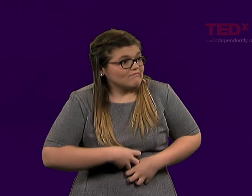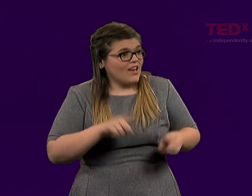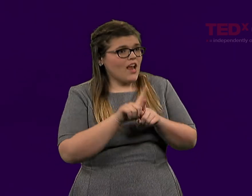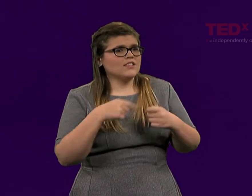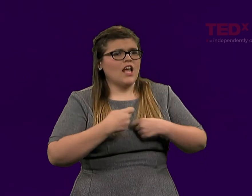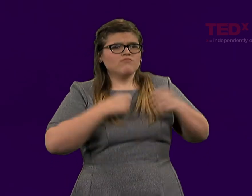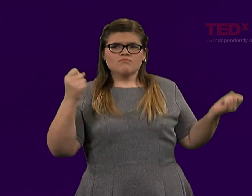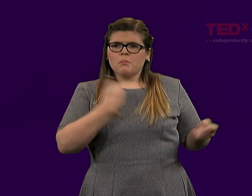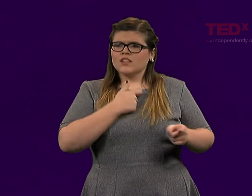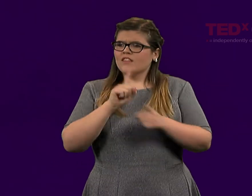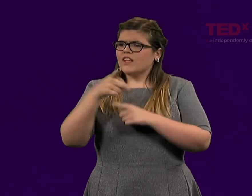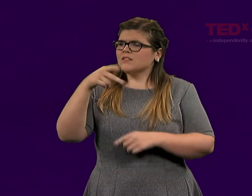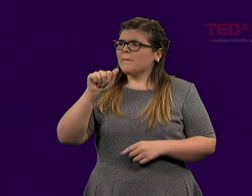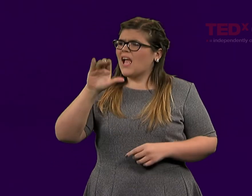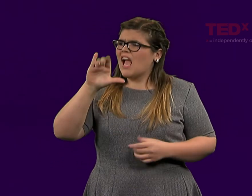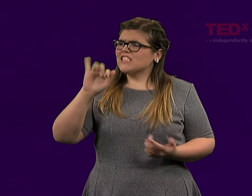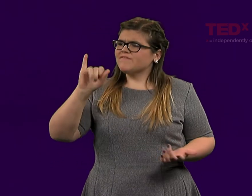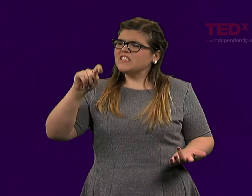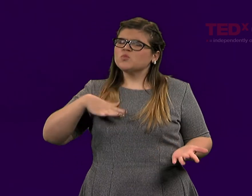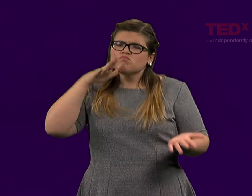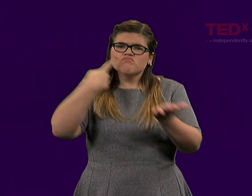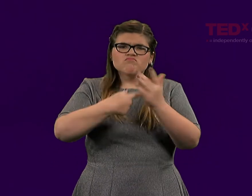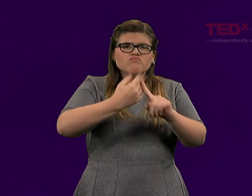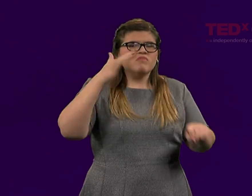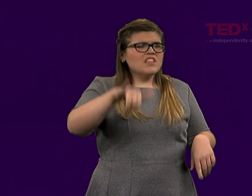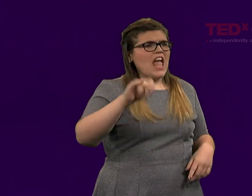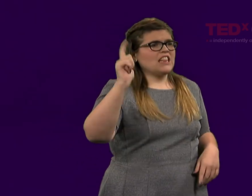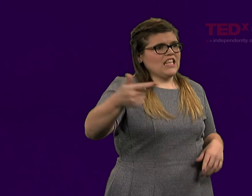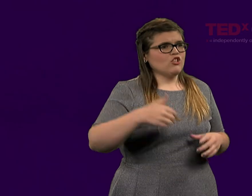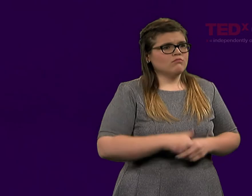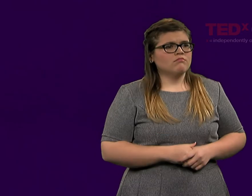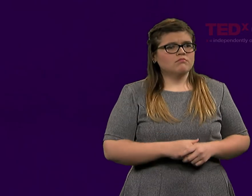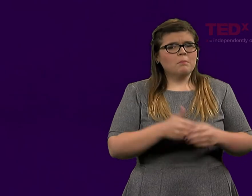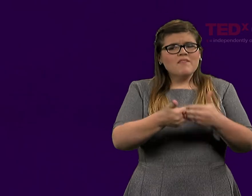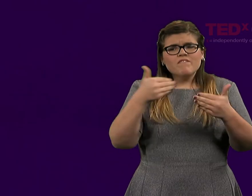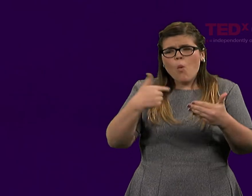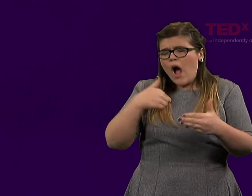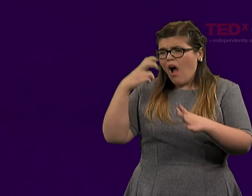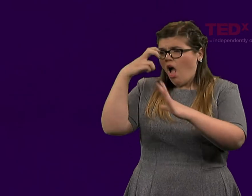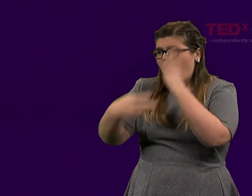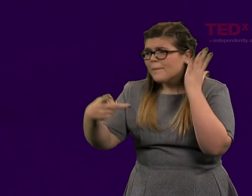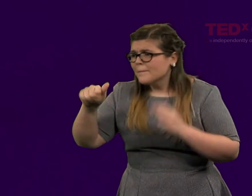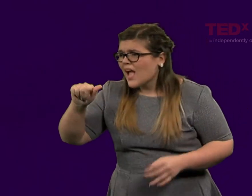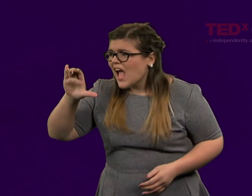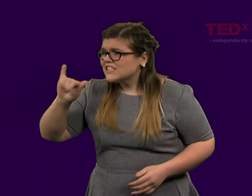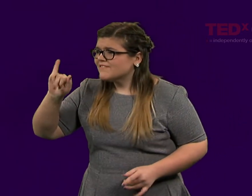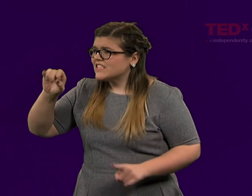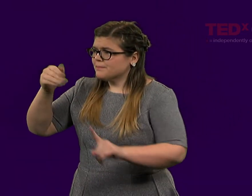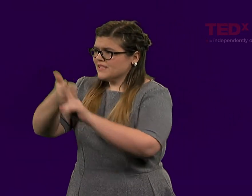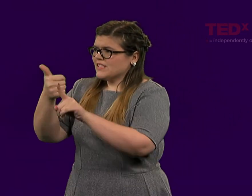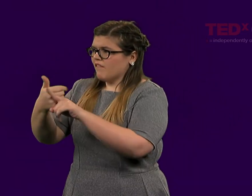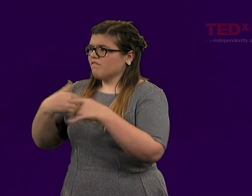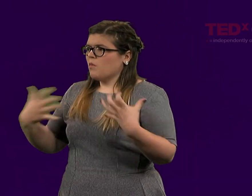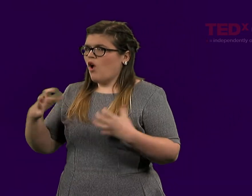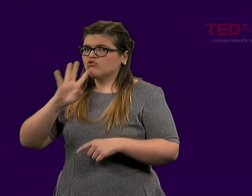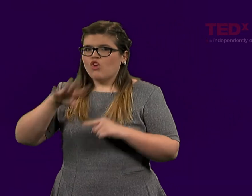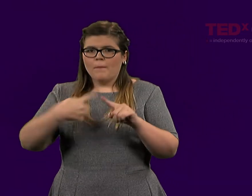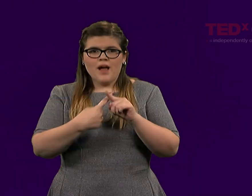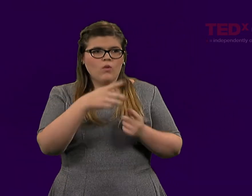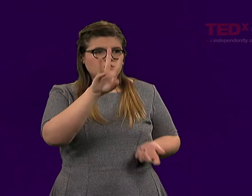It was scary to out myself as a pacifist. And I'll talk more about that later. But before I talk more about pacifism,